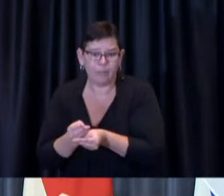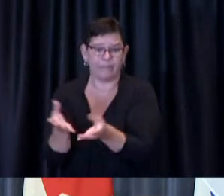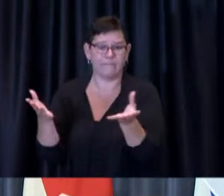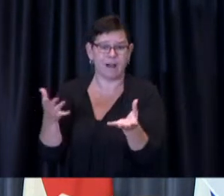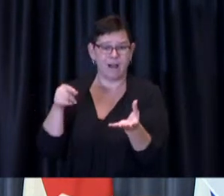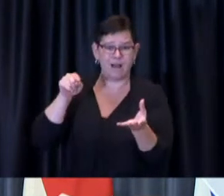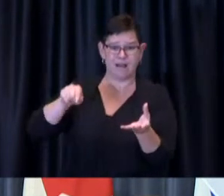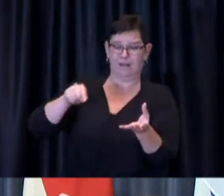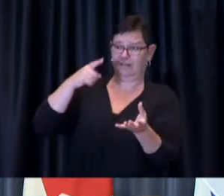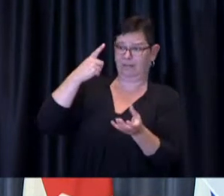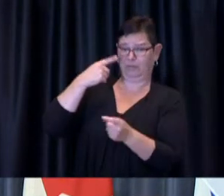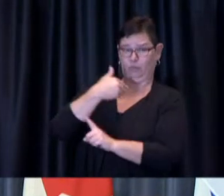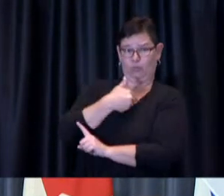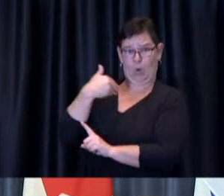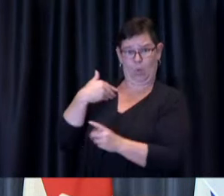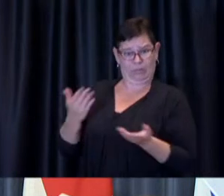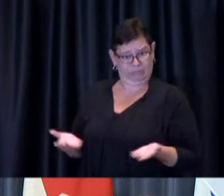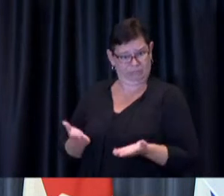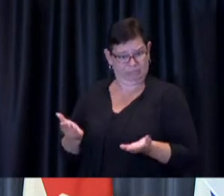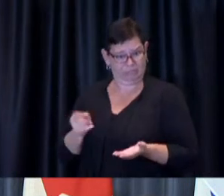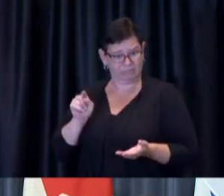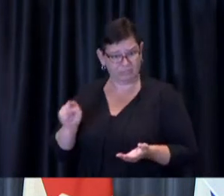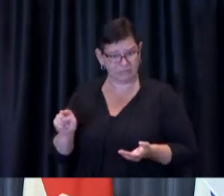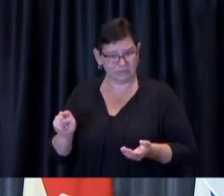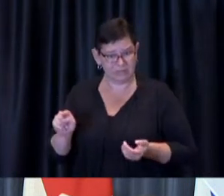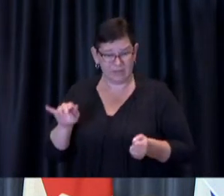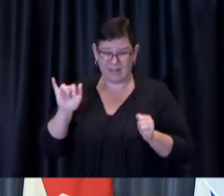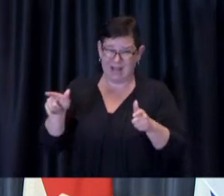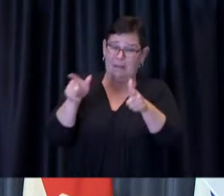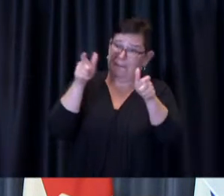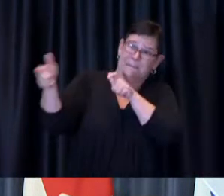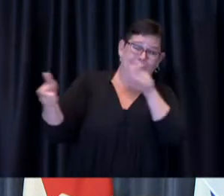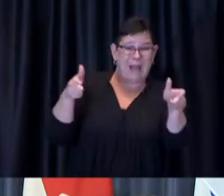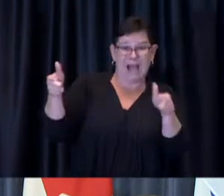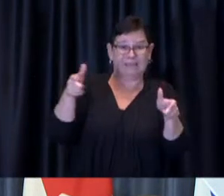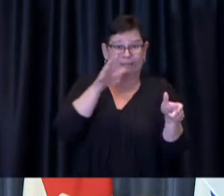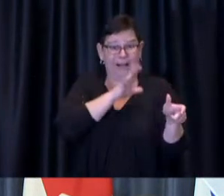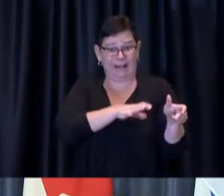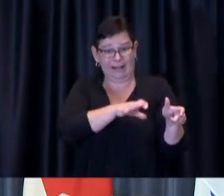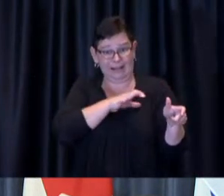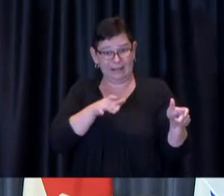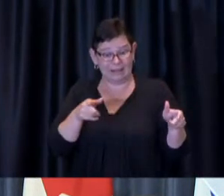The Provincial Mass Immunization Clinic playbook was completed and validated as requested,